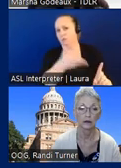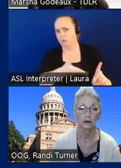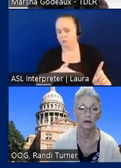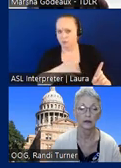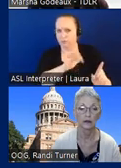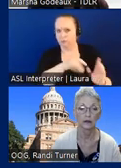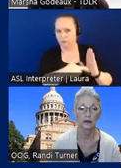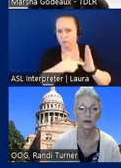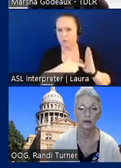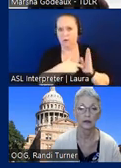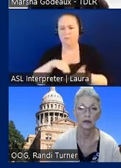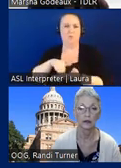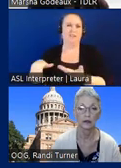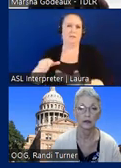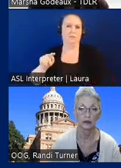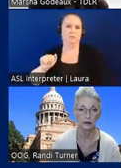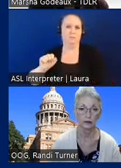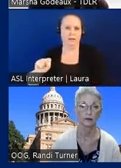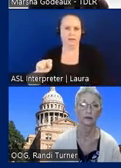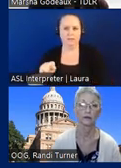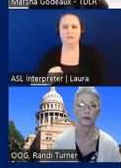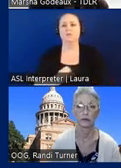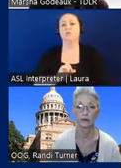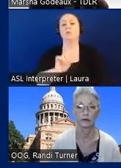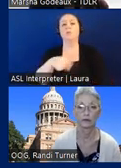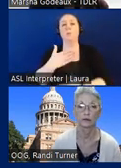and it's exempted from TAS. So the only part that we would look at at an apartment complex